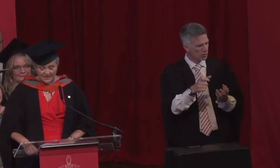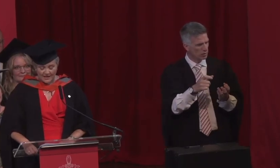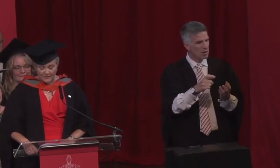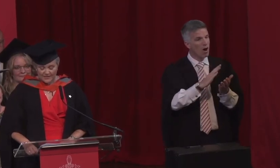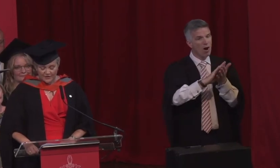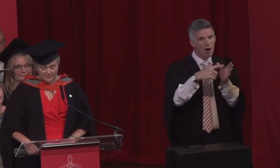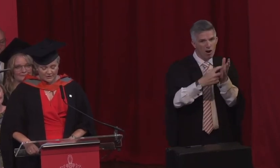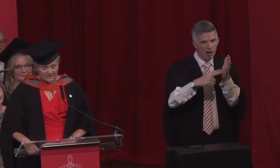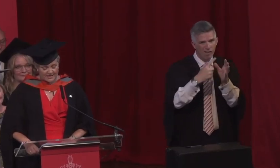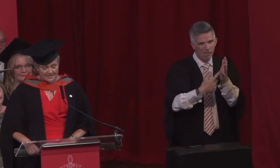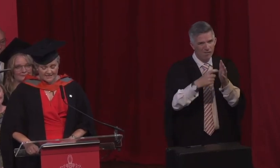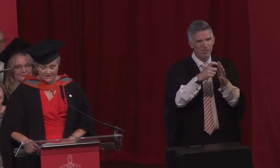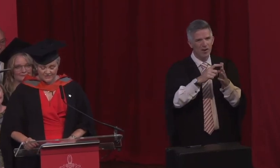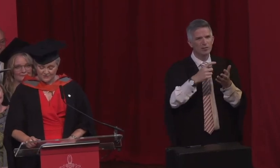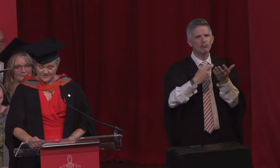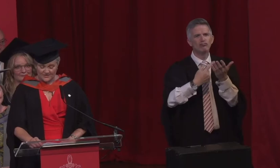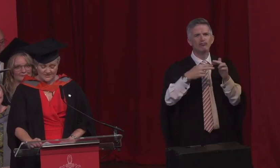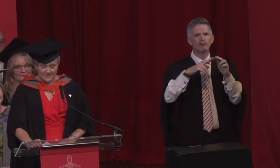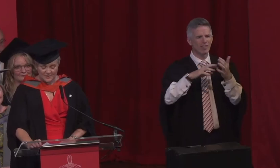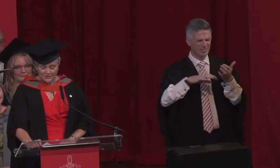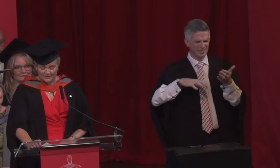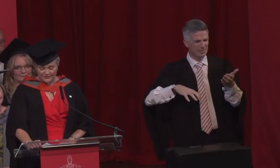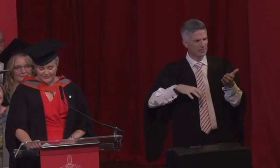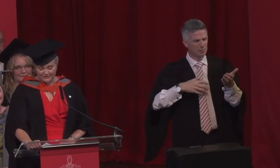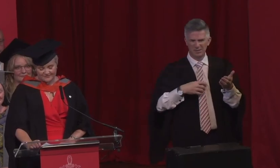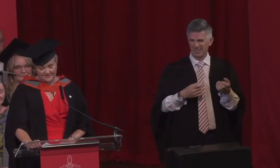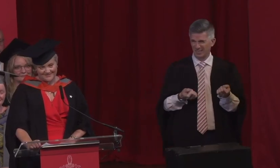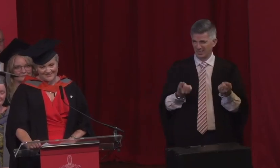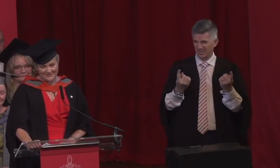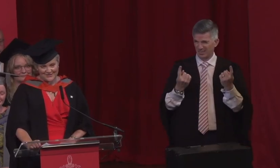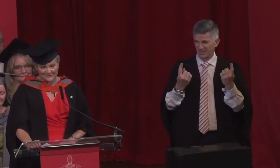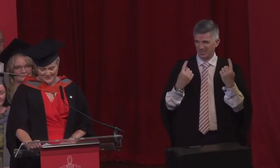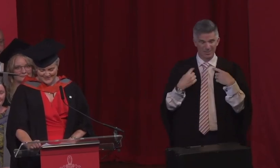I went home and cried 'I can't do this I'm not clever enough and I'll give it until Christmas'